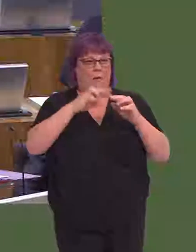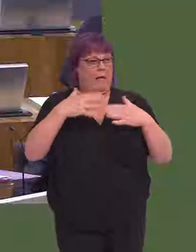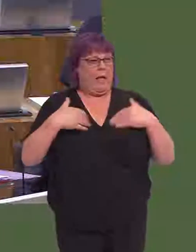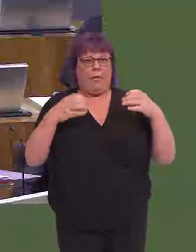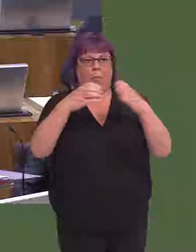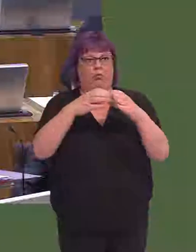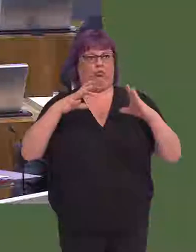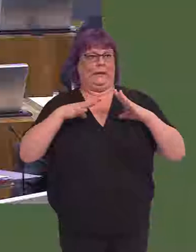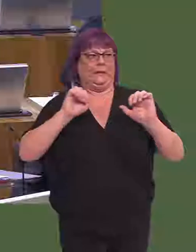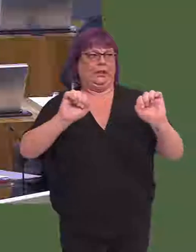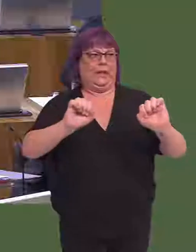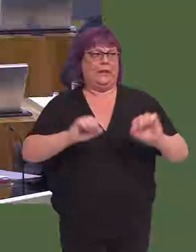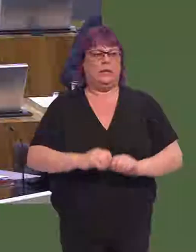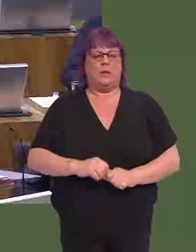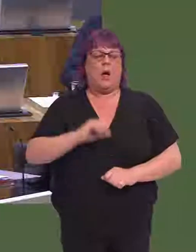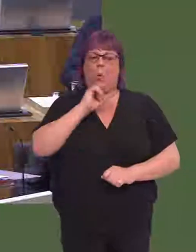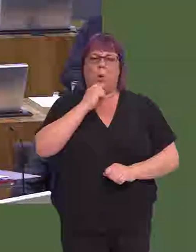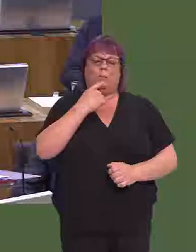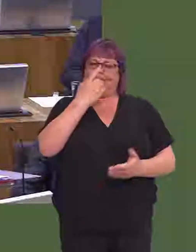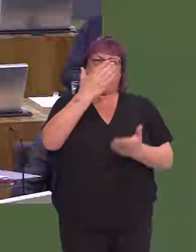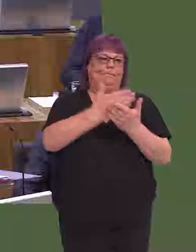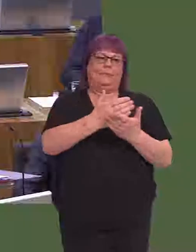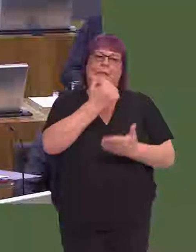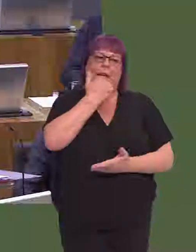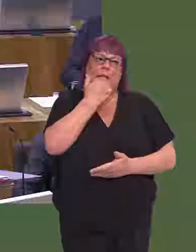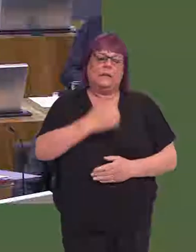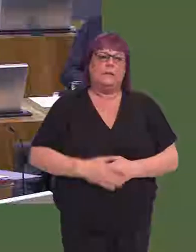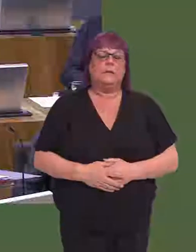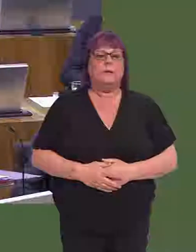the health board is fit for purpose in the future, and I don't intend to do that.